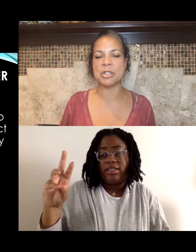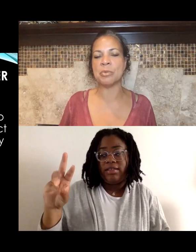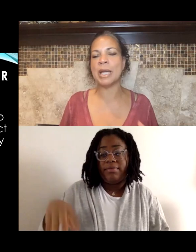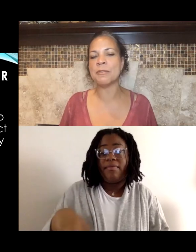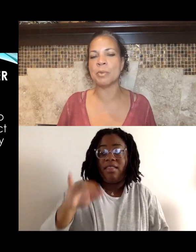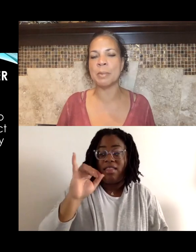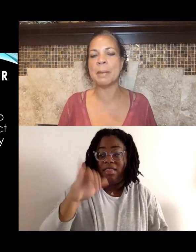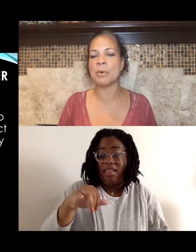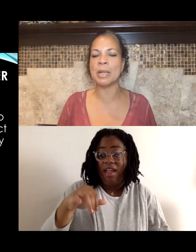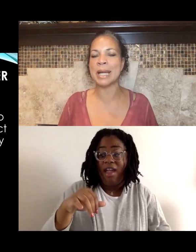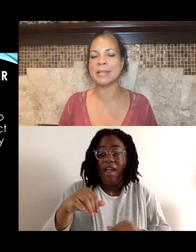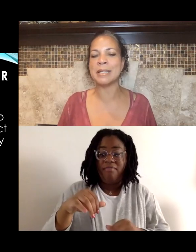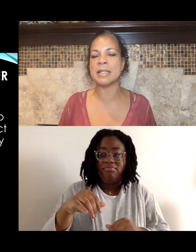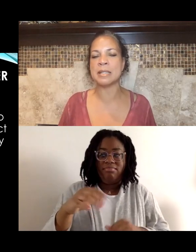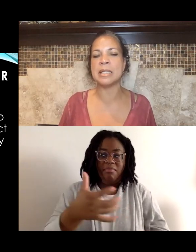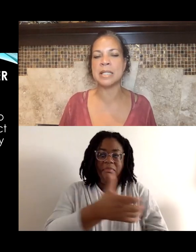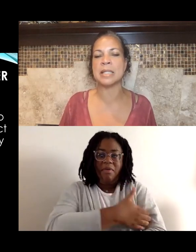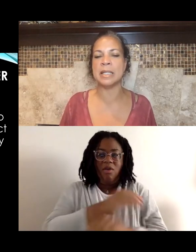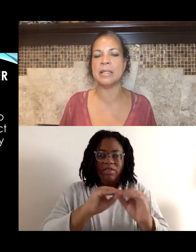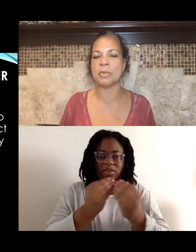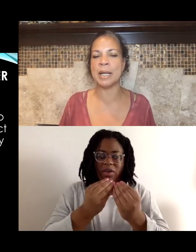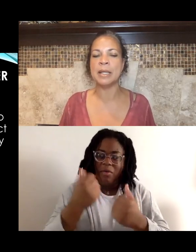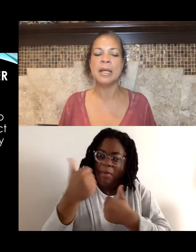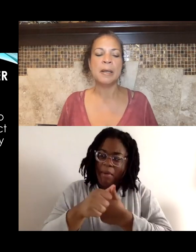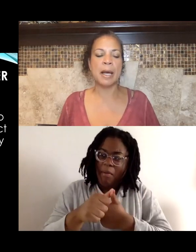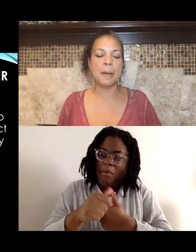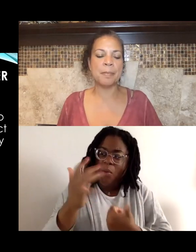And we have to remember what 1966 is, right.